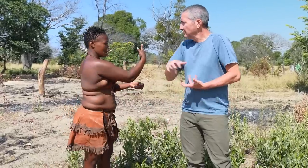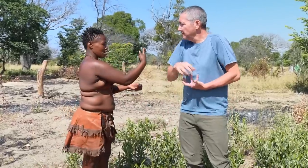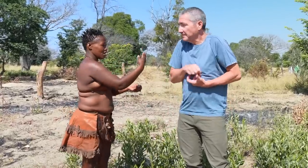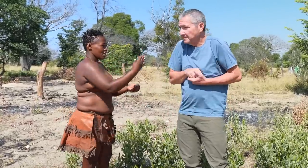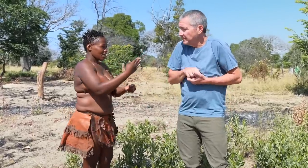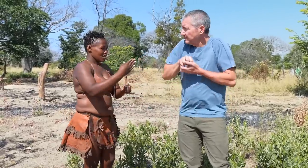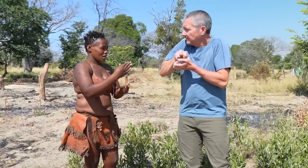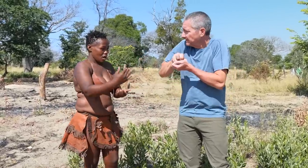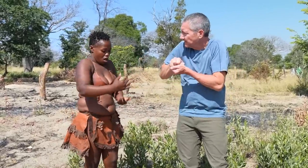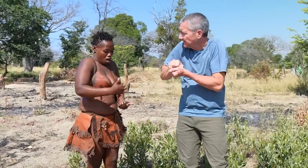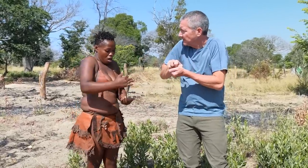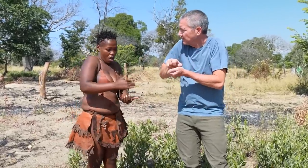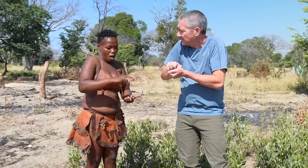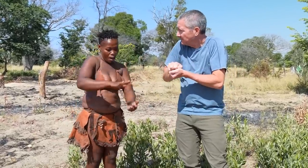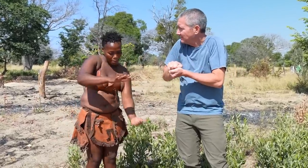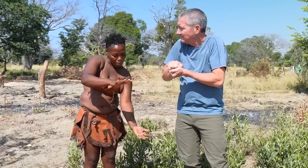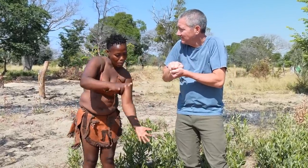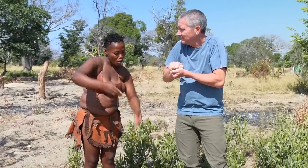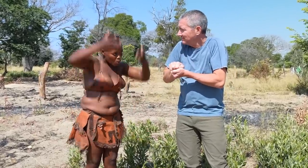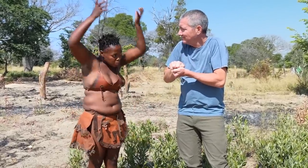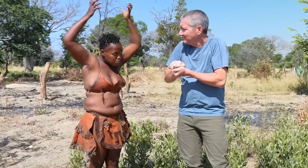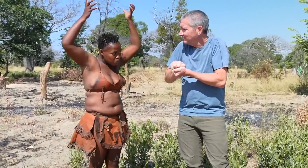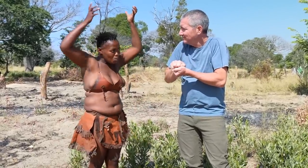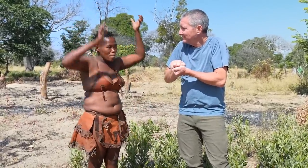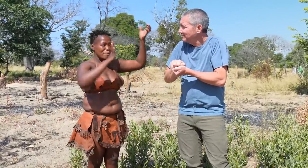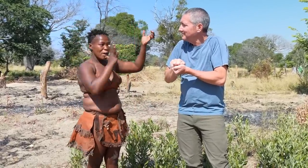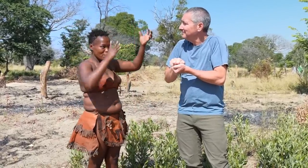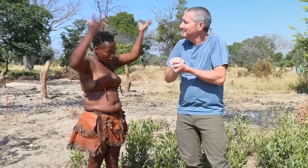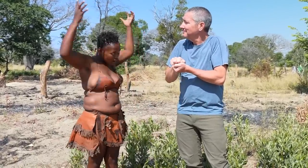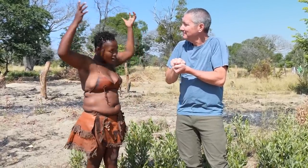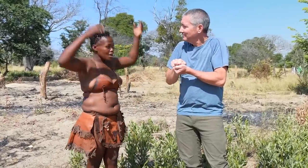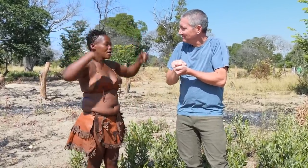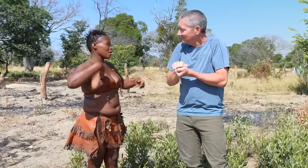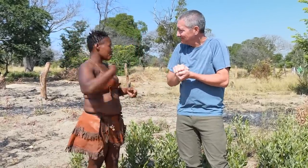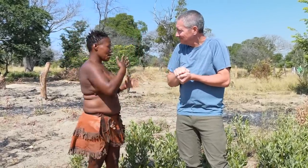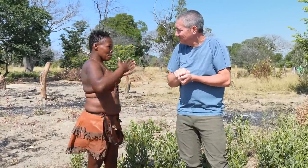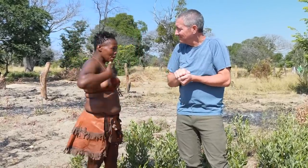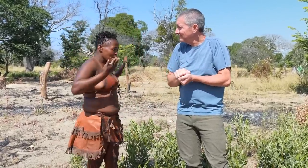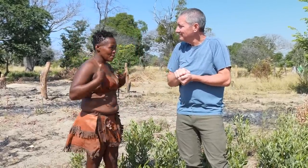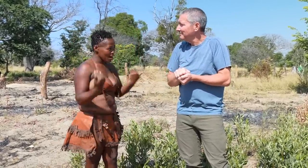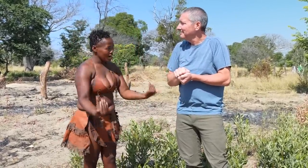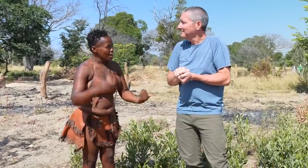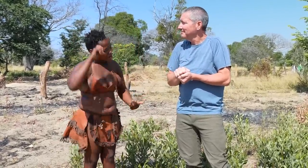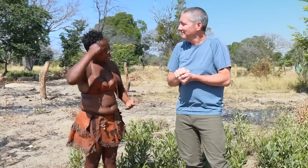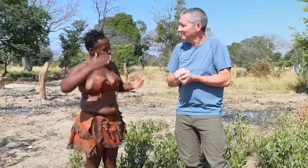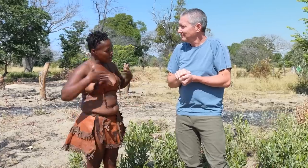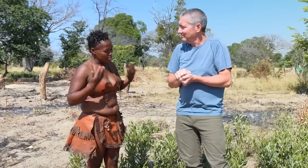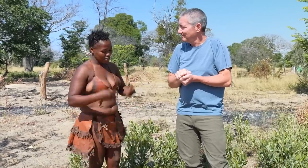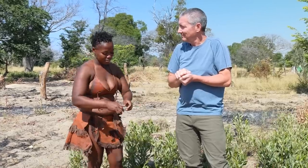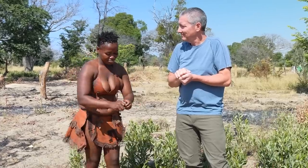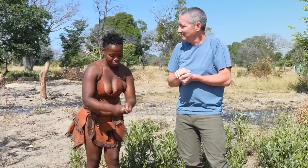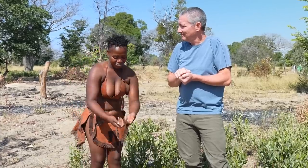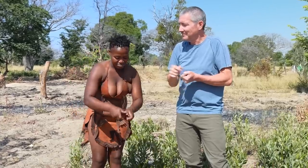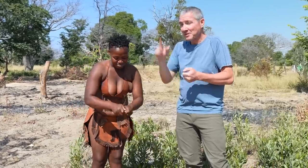So you harvest the seeds, and then? Yes, we gather these and bring them back to our village to make a drink that everyone is happy to enjoy.